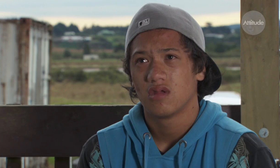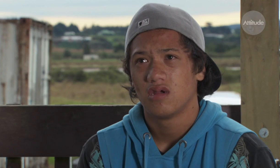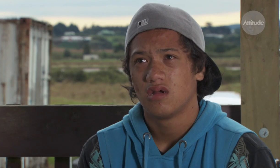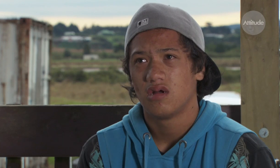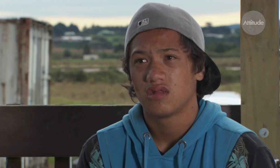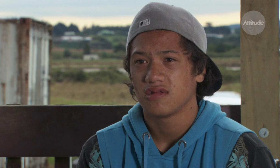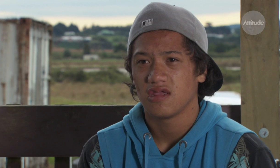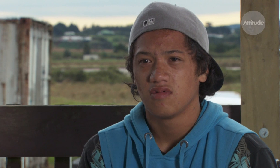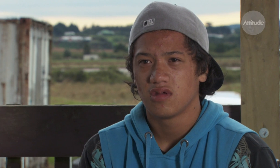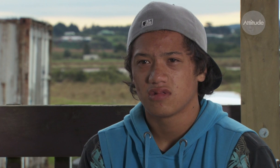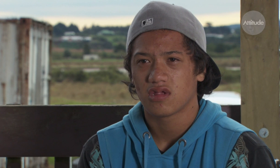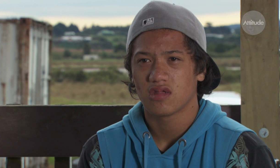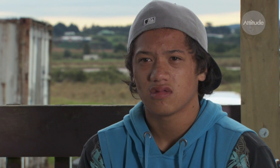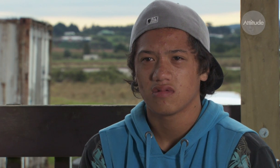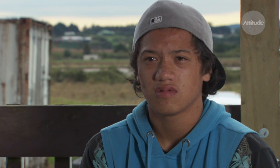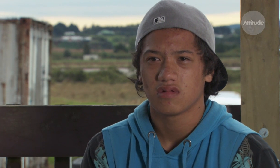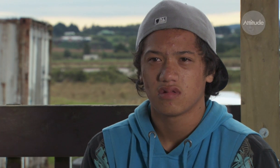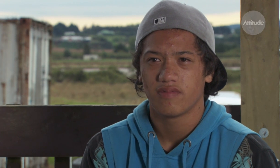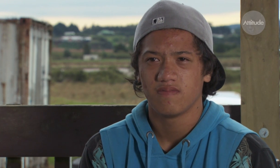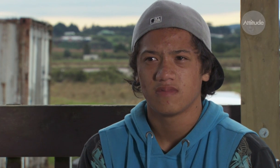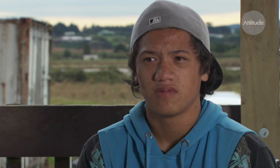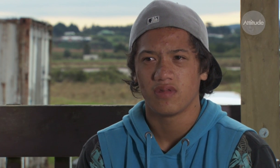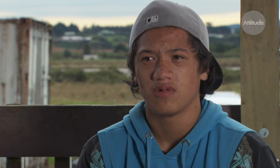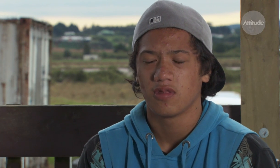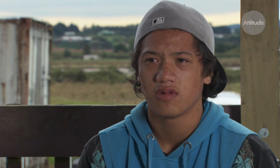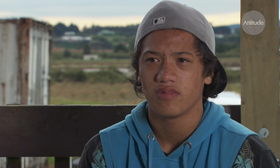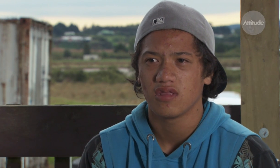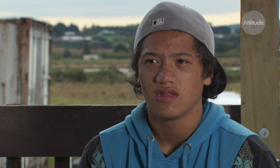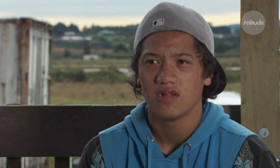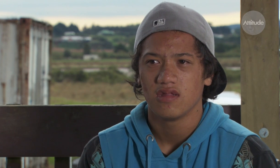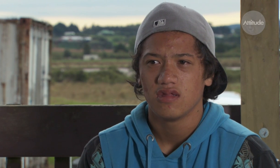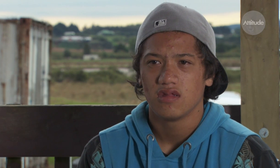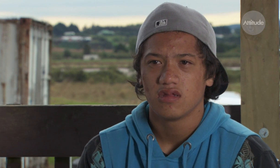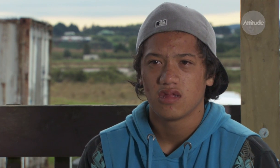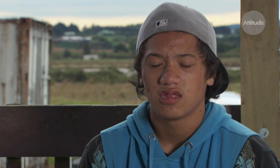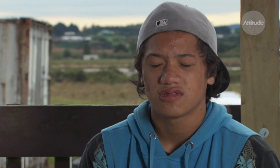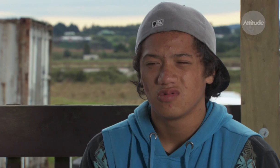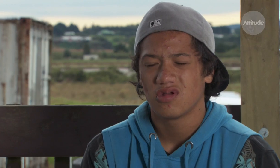I didn’t care when I was younger what people thought of me and I still don’t.